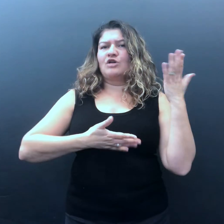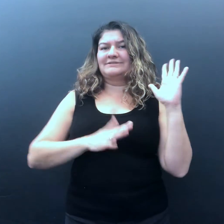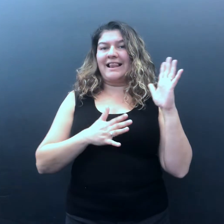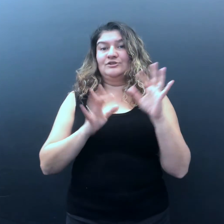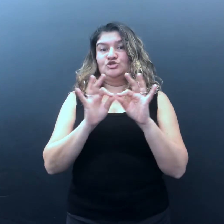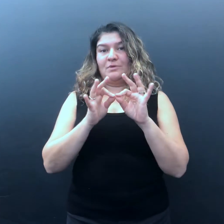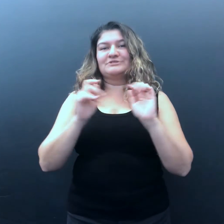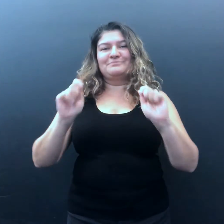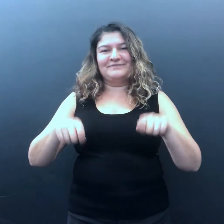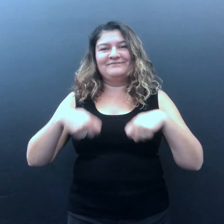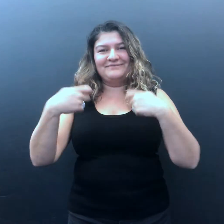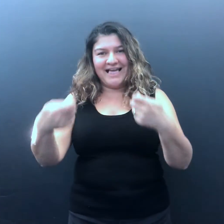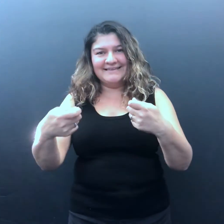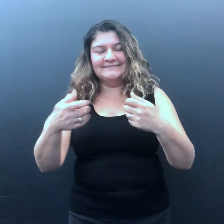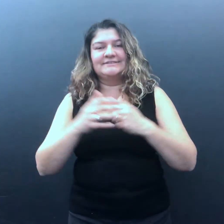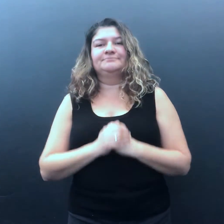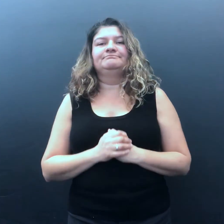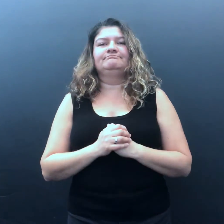Auslan Interpreters provided